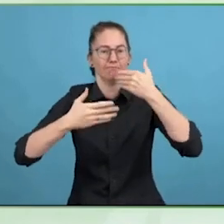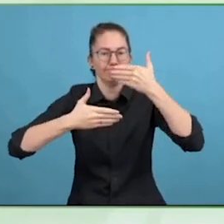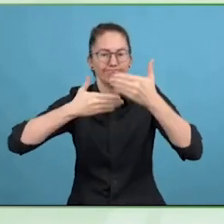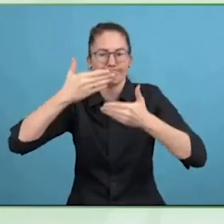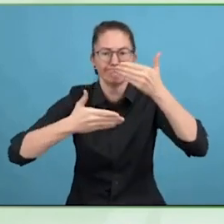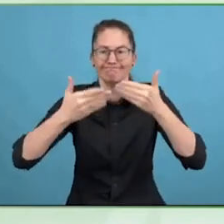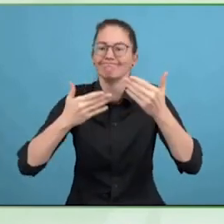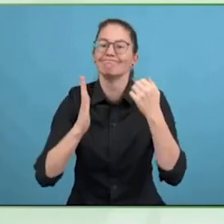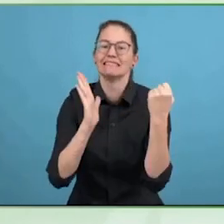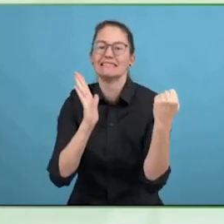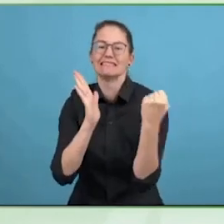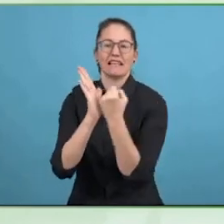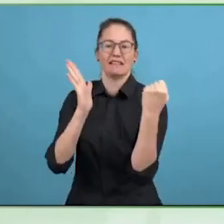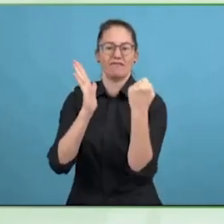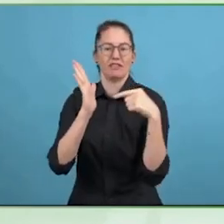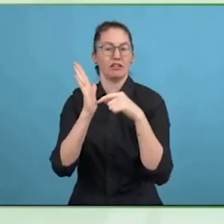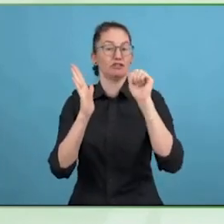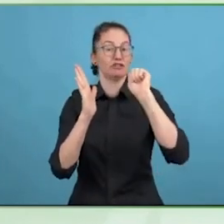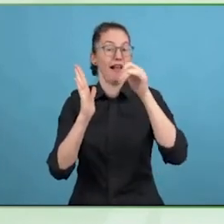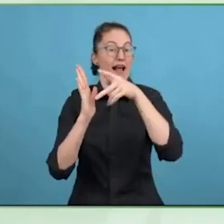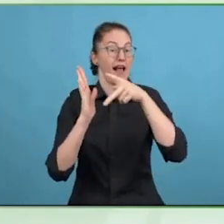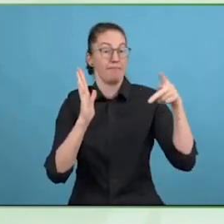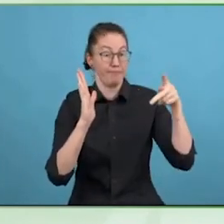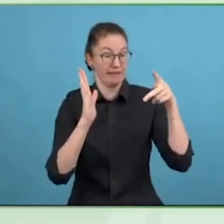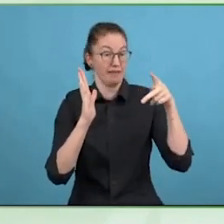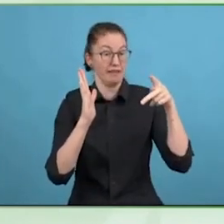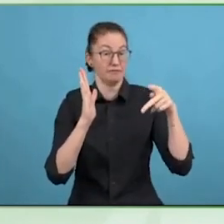Everything was in English up to that point.